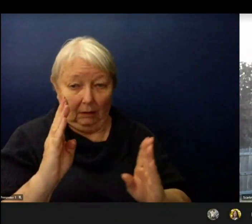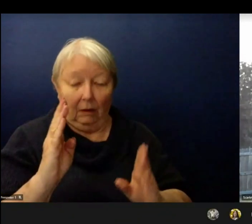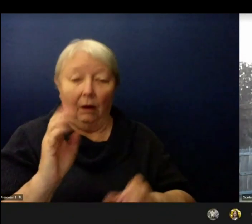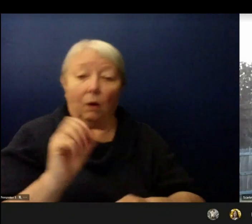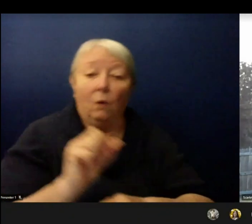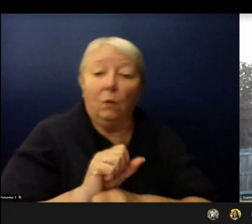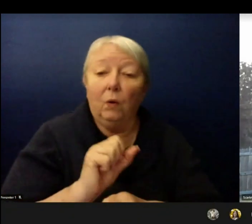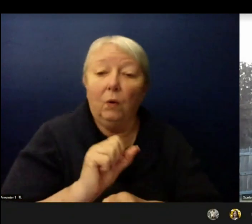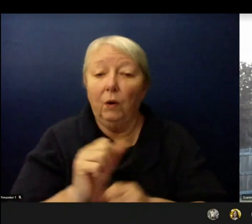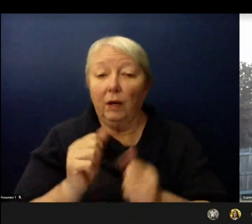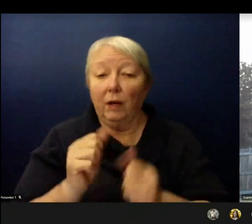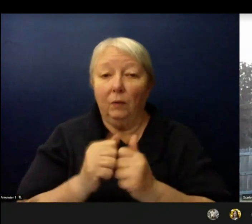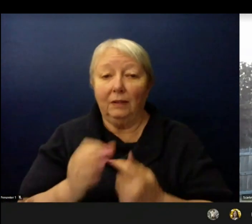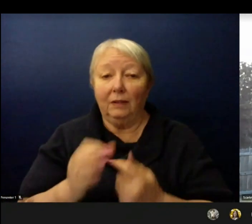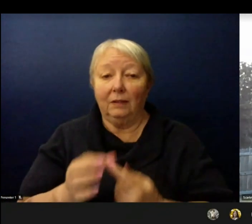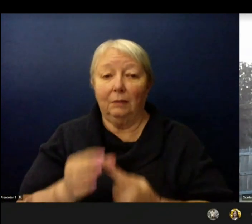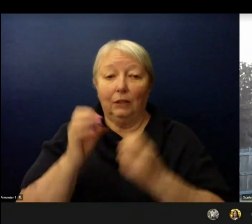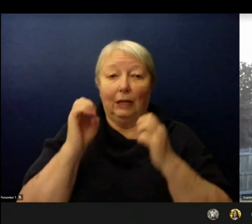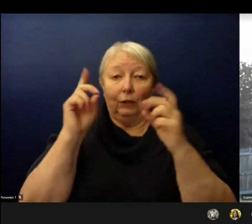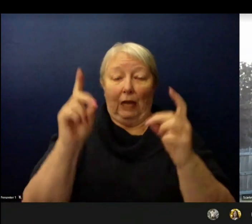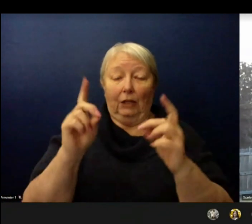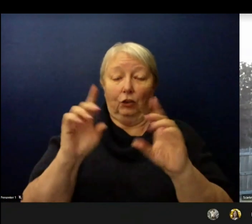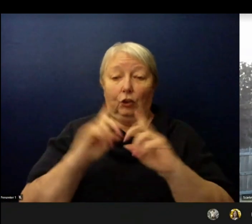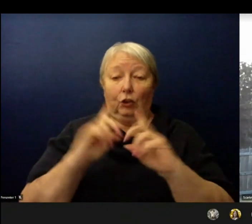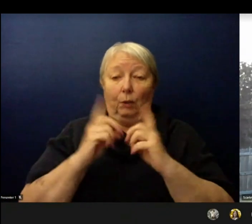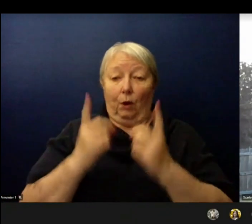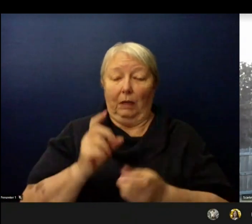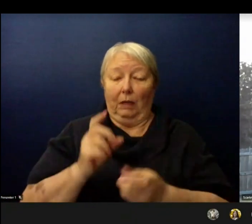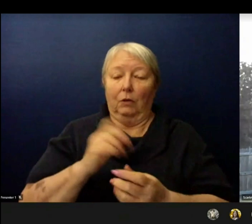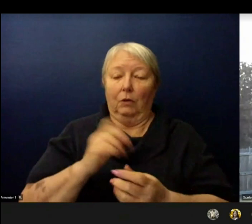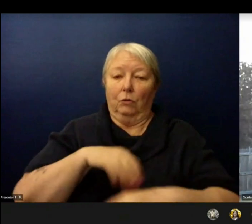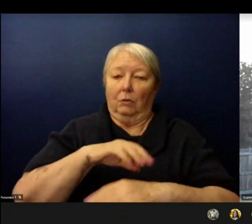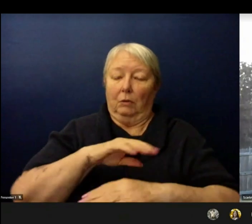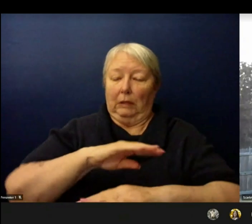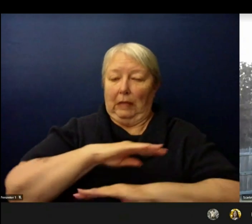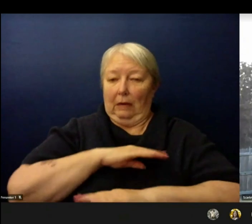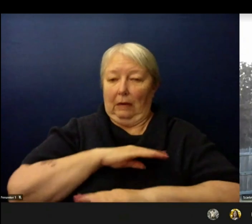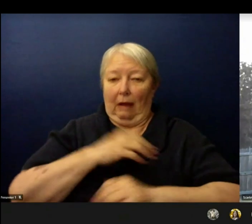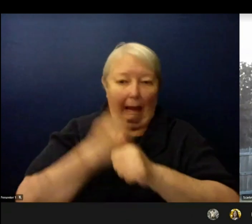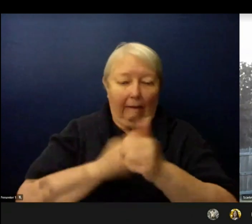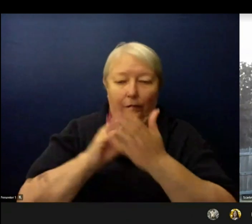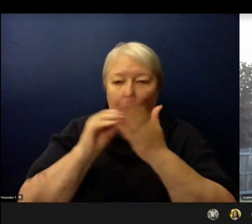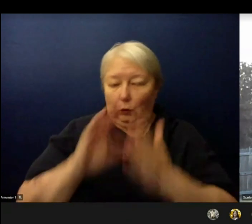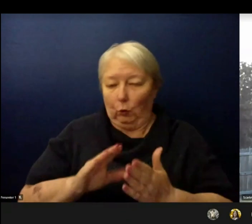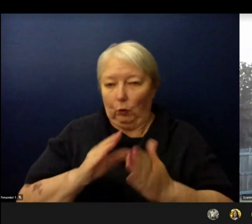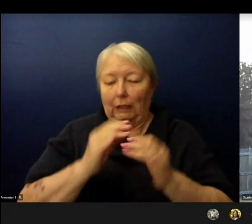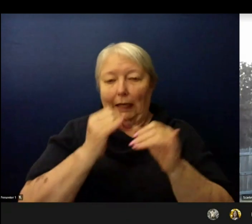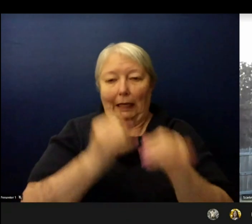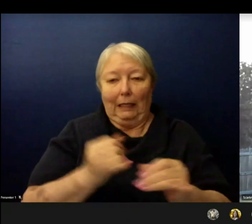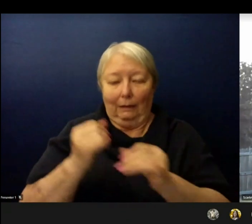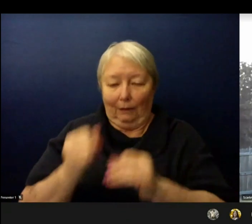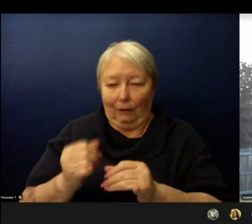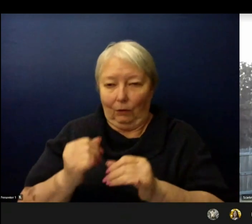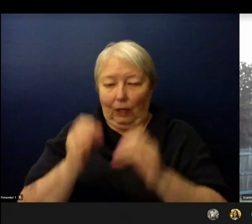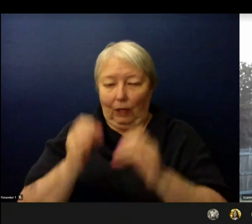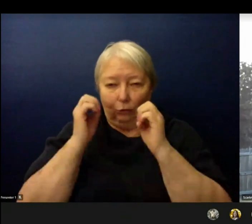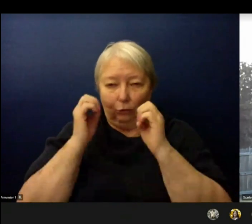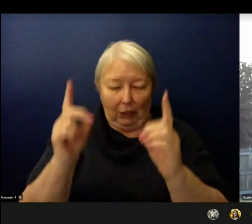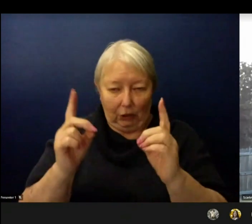to meet every students’ individualized education plan and to promote inclusive classroom communities which Dr.